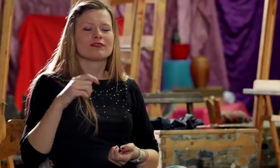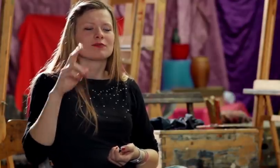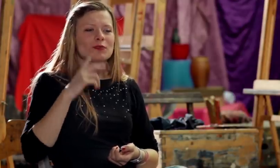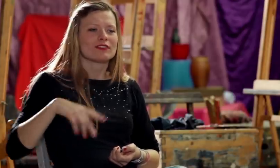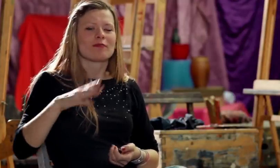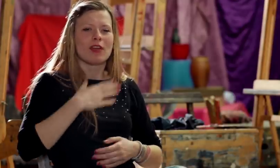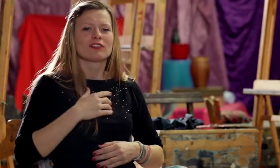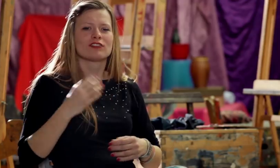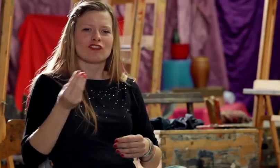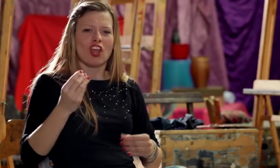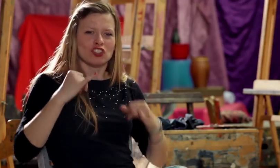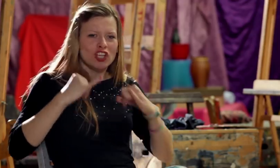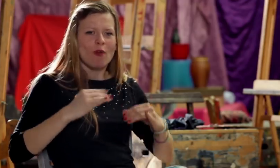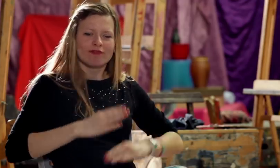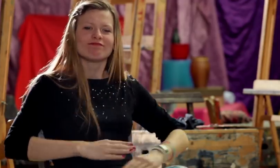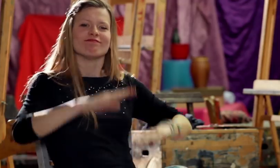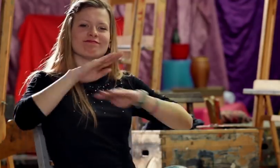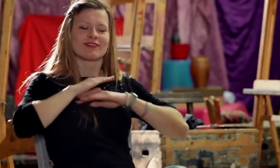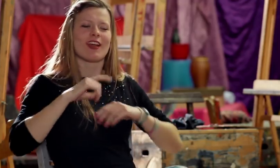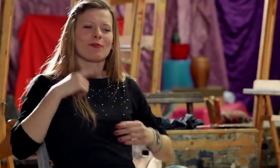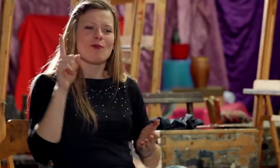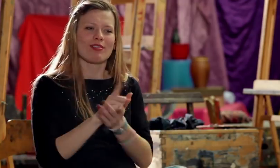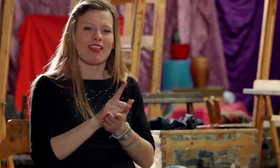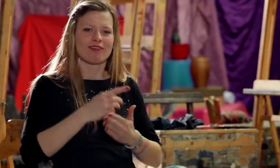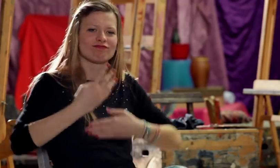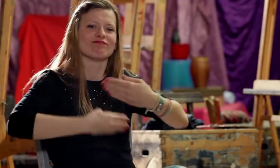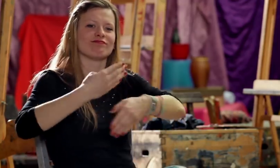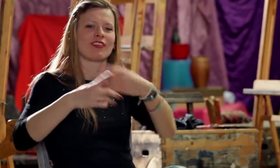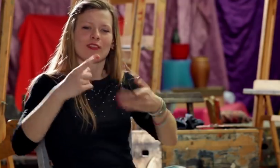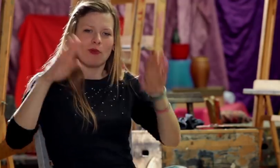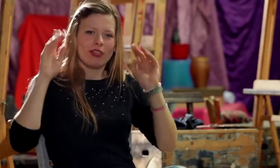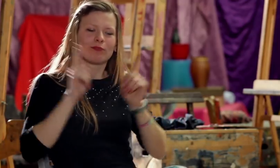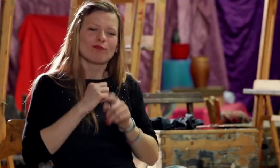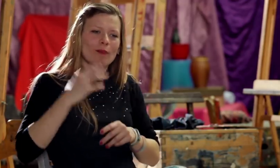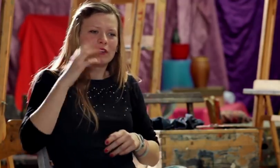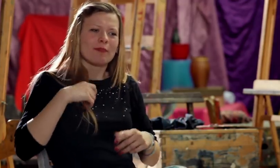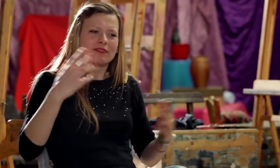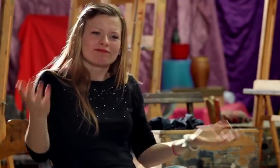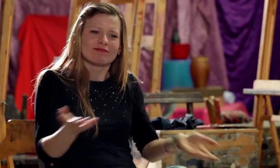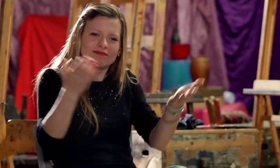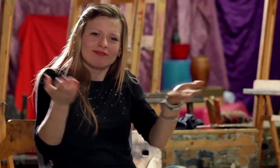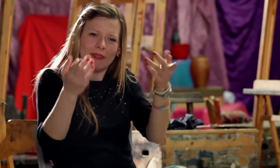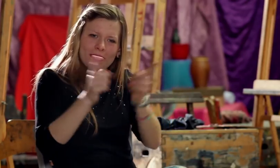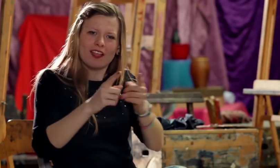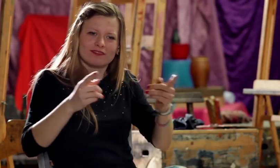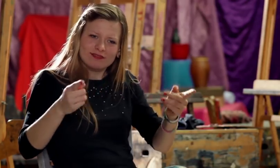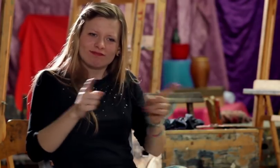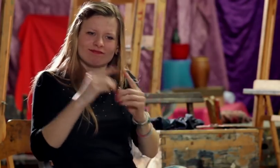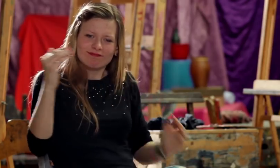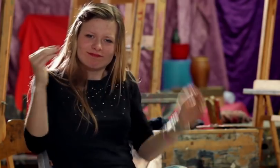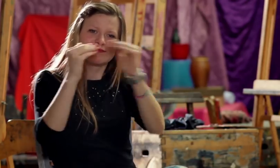I would like the Deaf to be strong, its my dream. I wish they had a sense of self-worth. I wish they didn’t give up easily and drove each other out